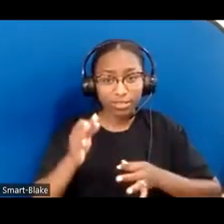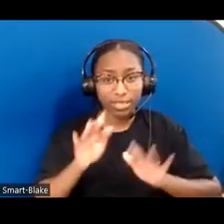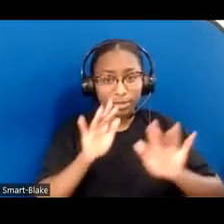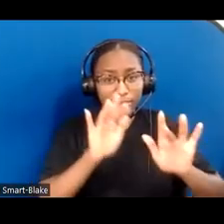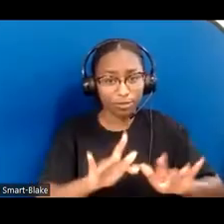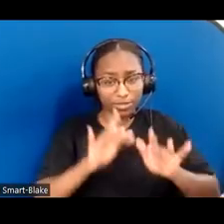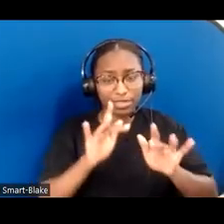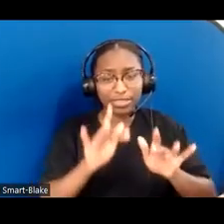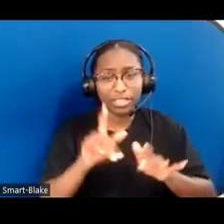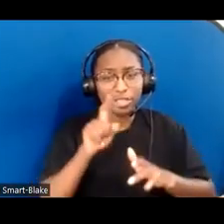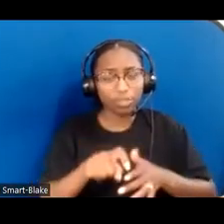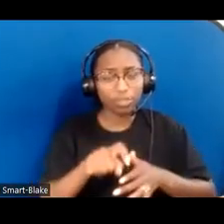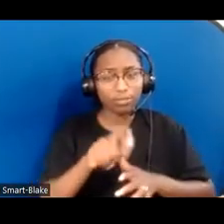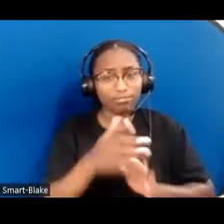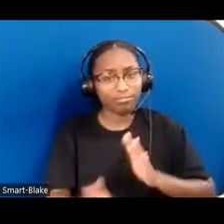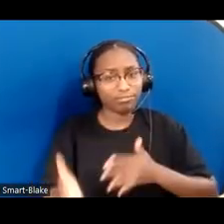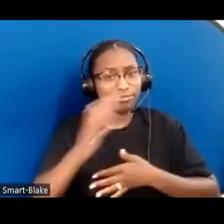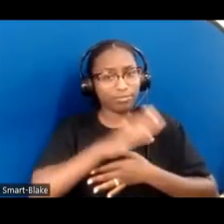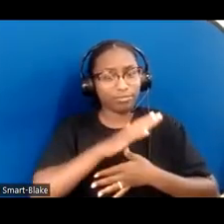to ending ableism in our churches.